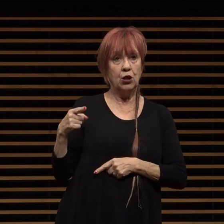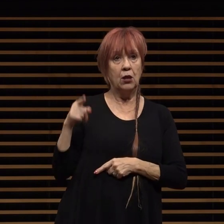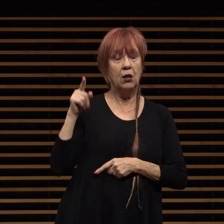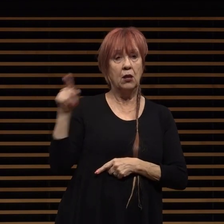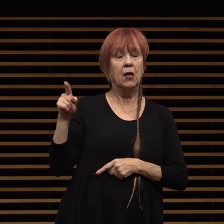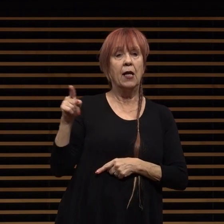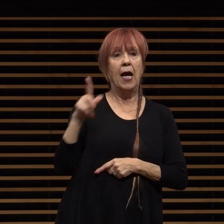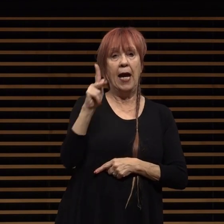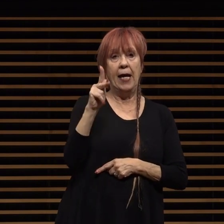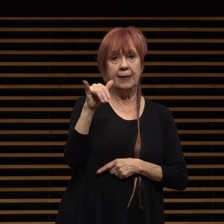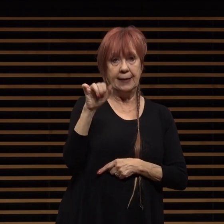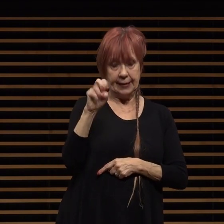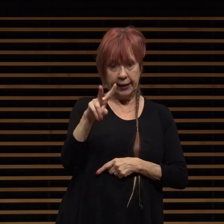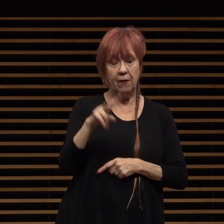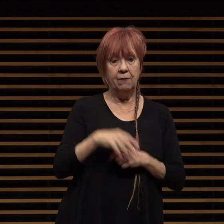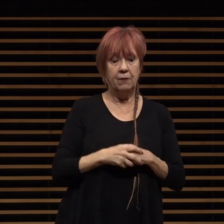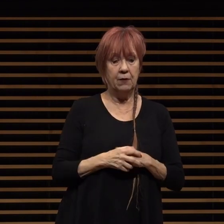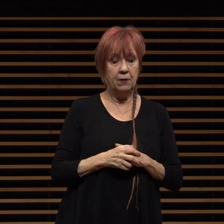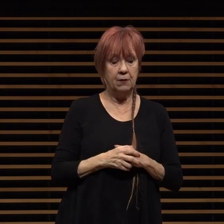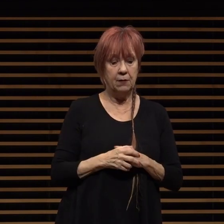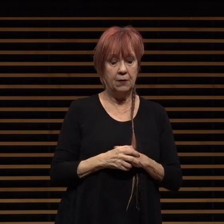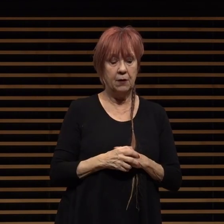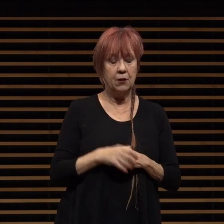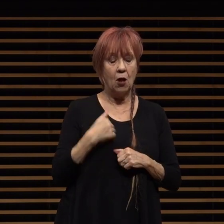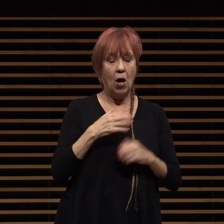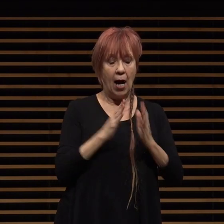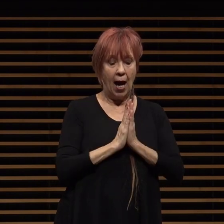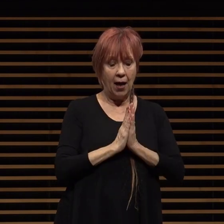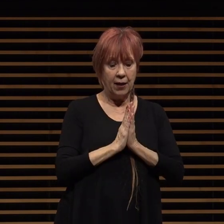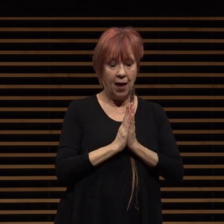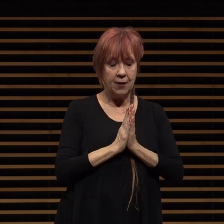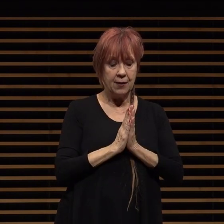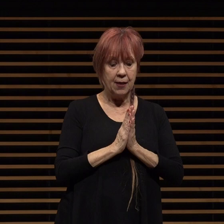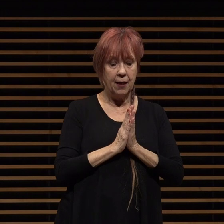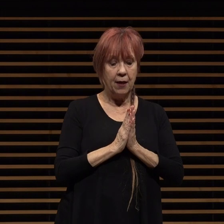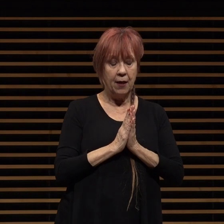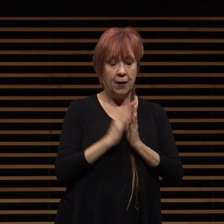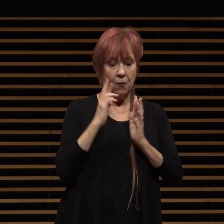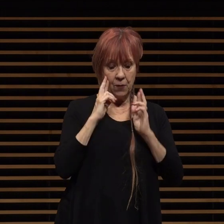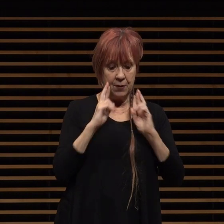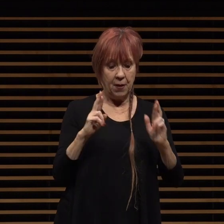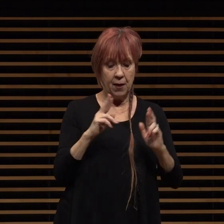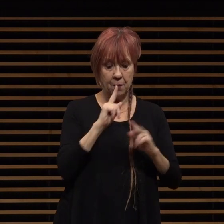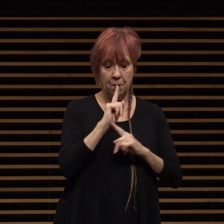kiev and so i'd ask that we observe a moment of silence